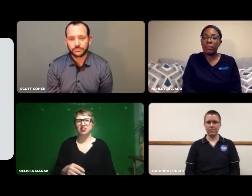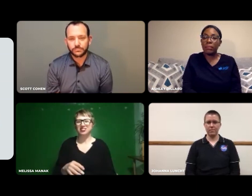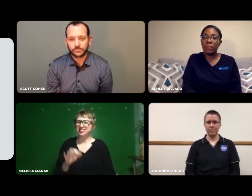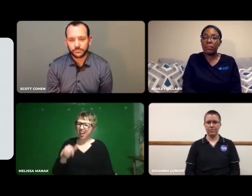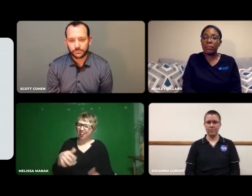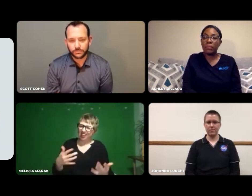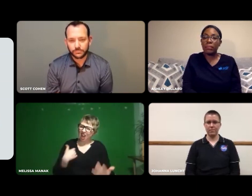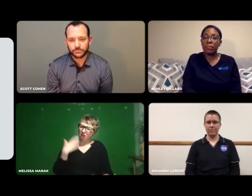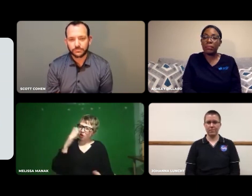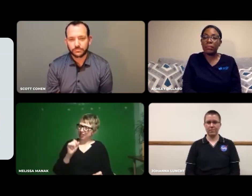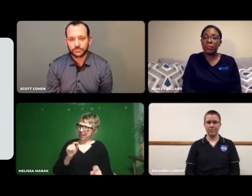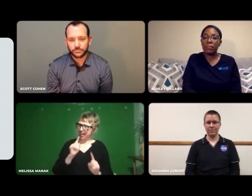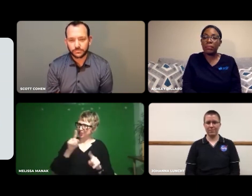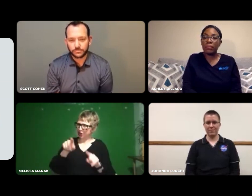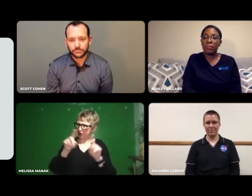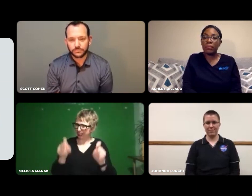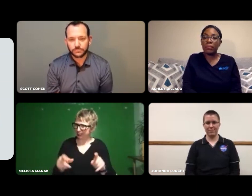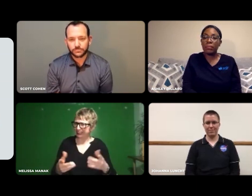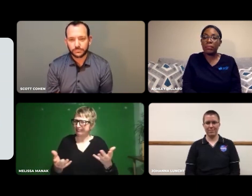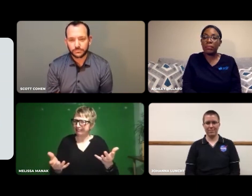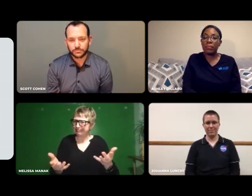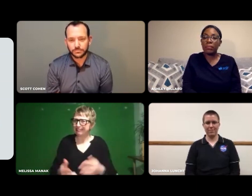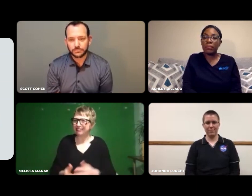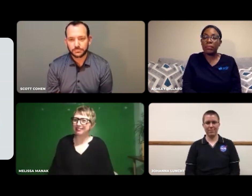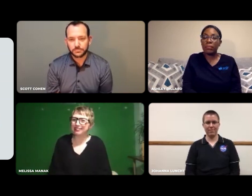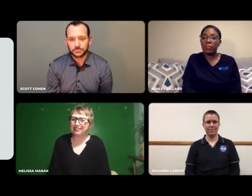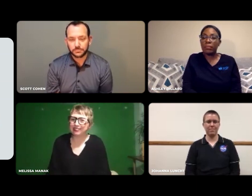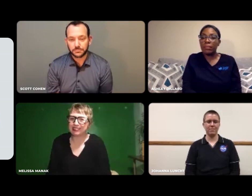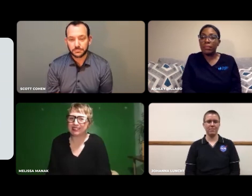I'm not sure if that answers your question?